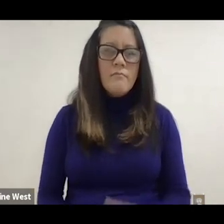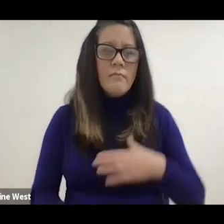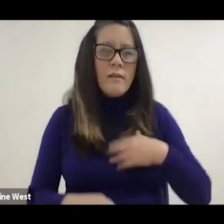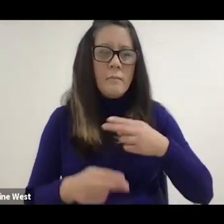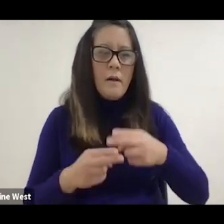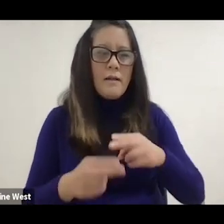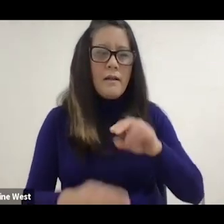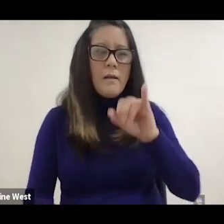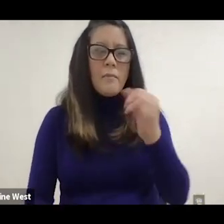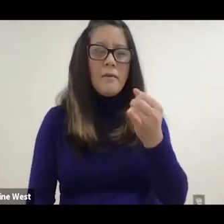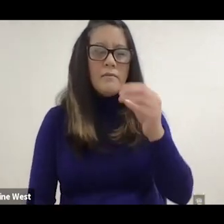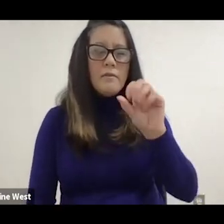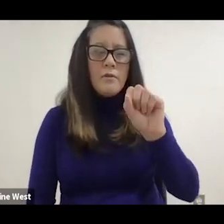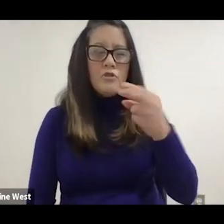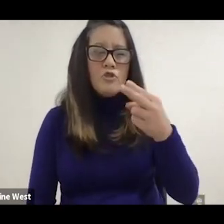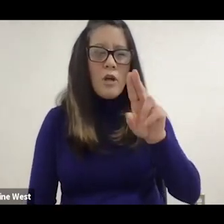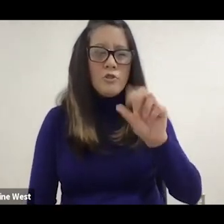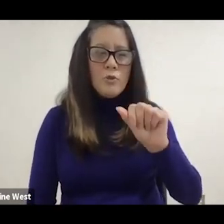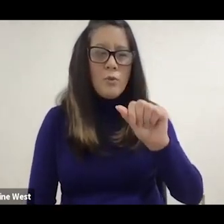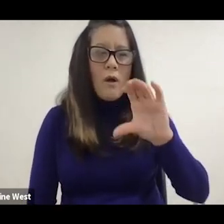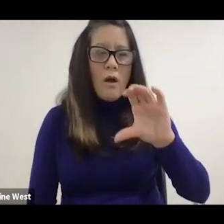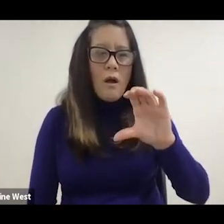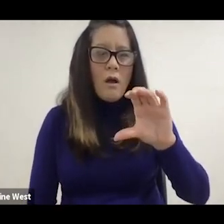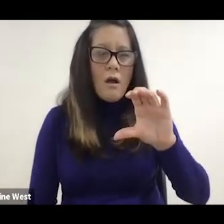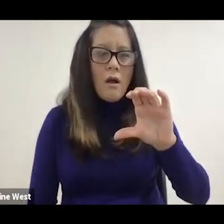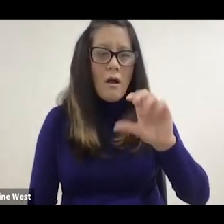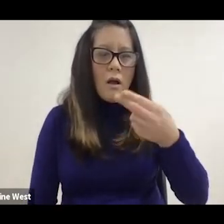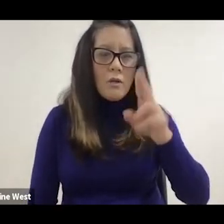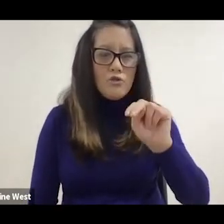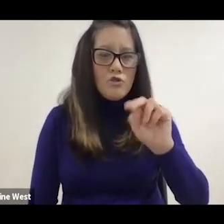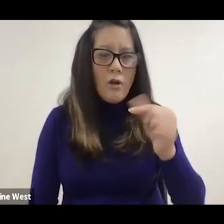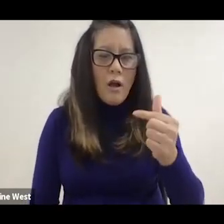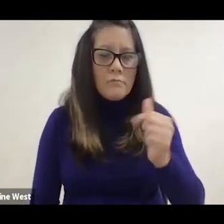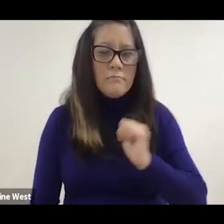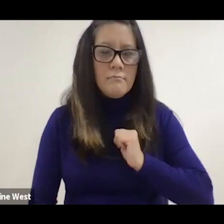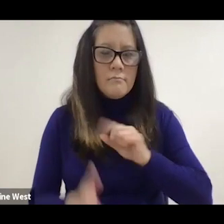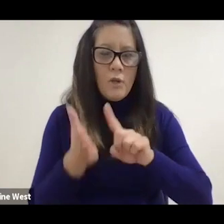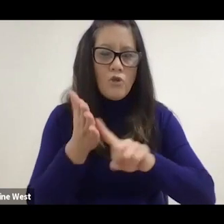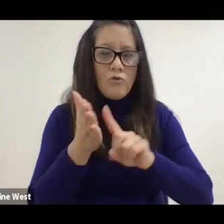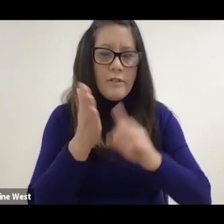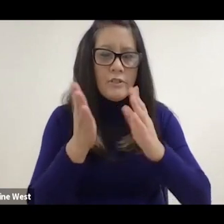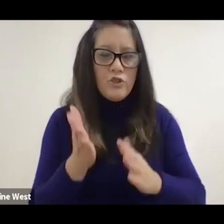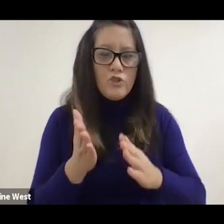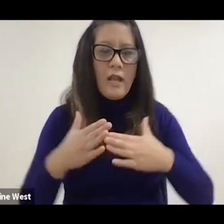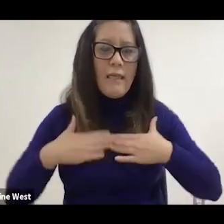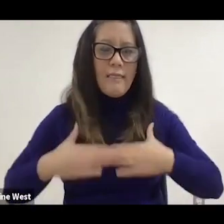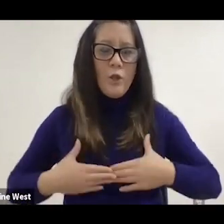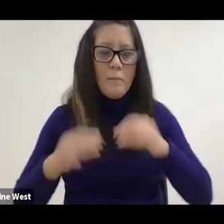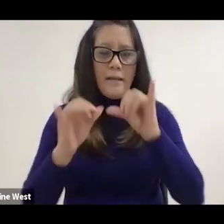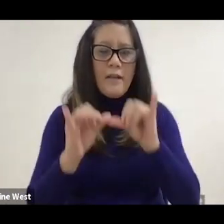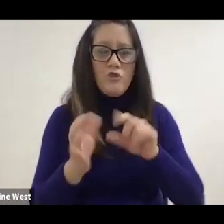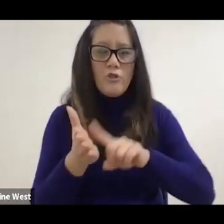My name is Joshua Chung. I am a researcher at the human engineering research lab.